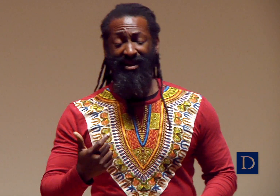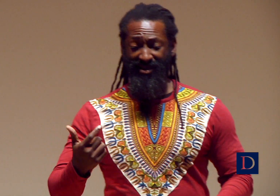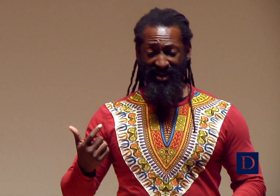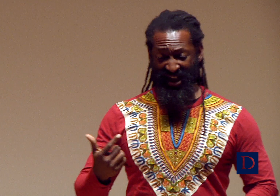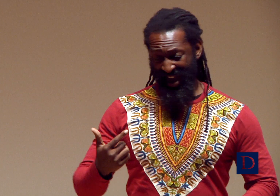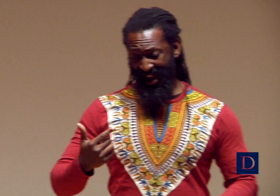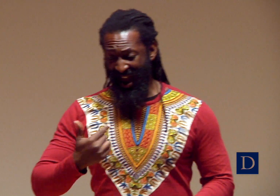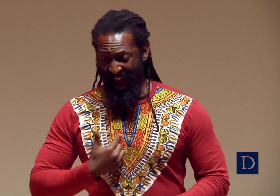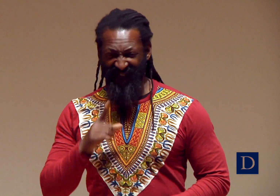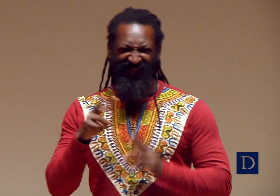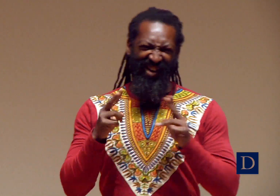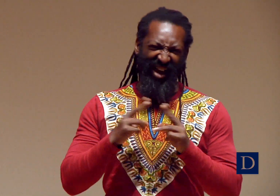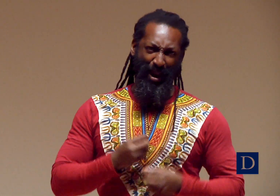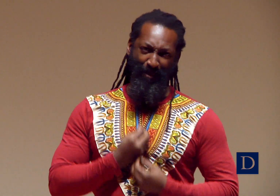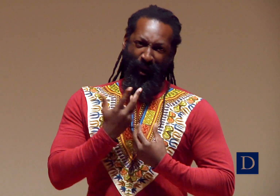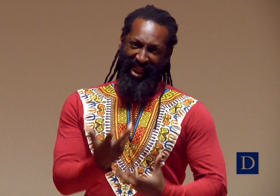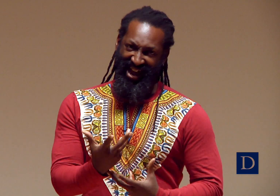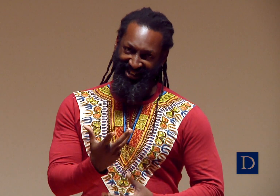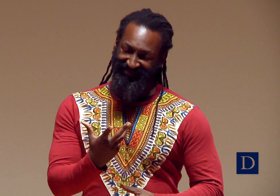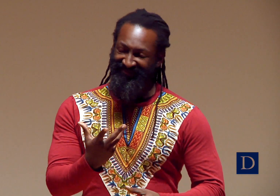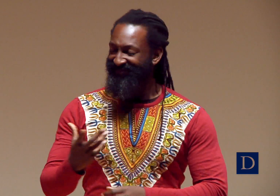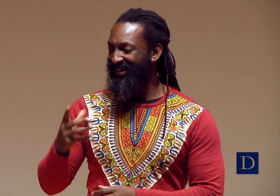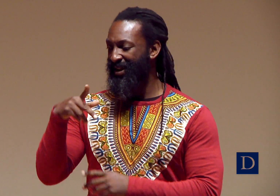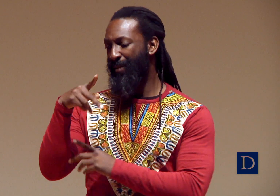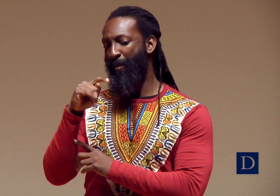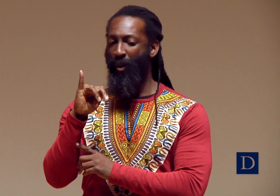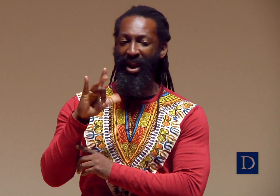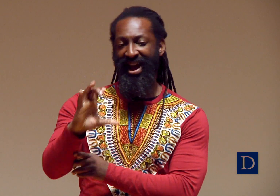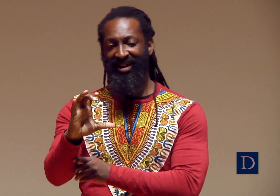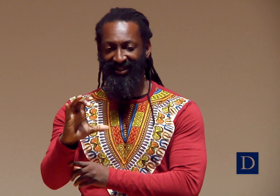So something that’s really interesting is I am very, very poetic.